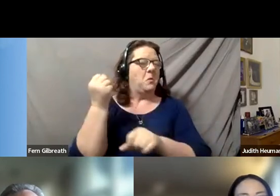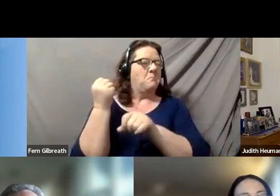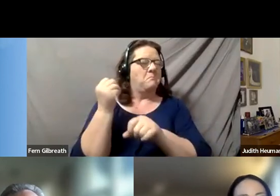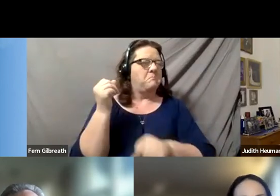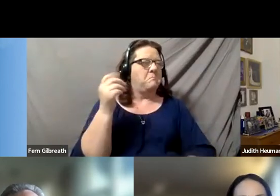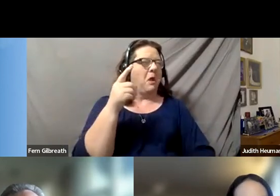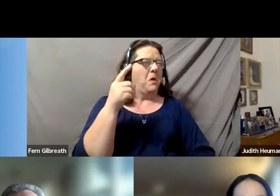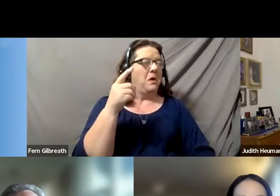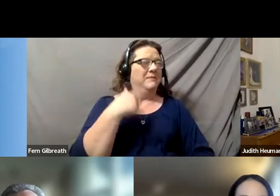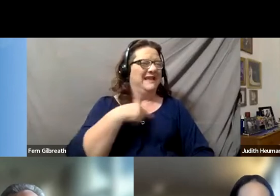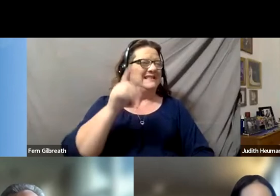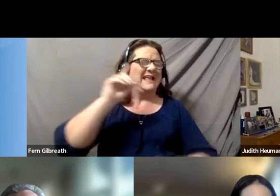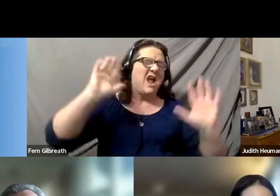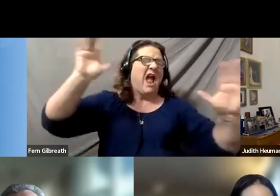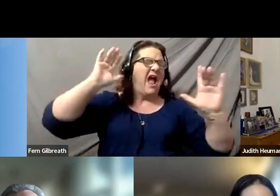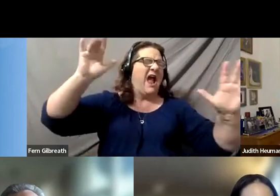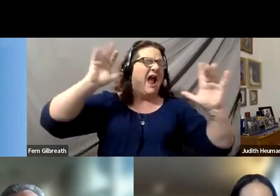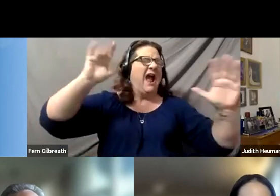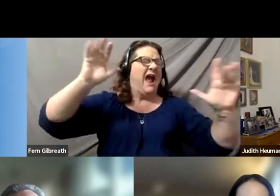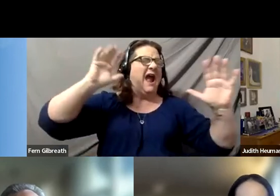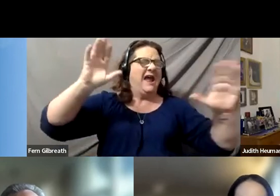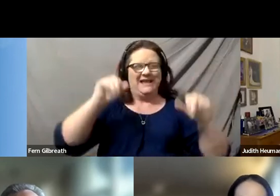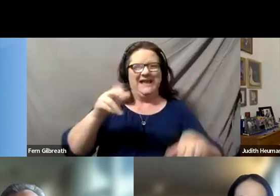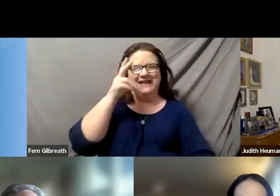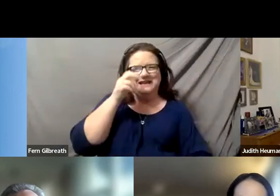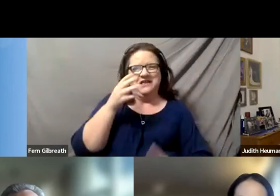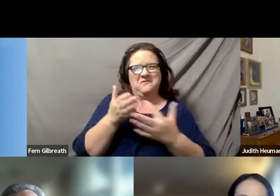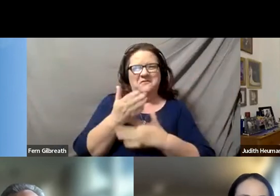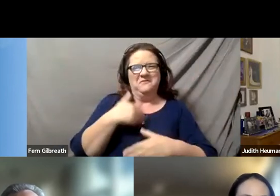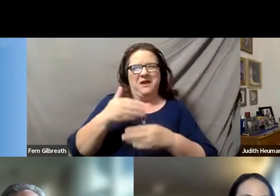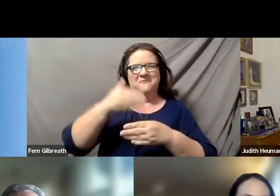is going well because I can hear the noise of the crowd floating through my window.